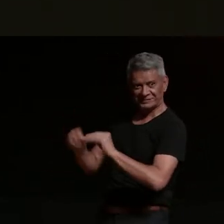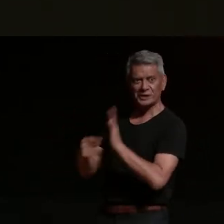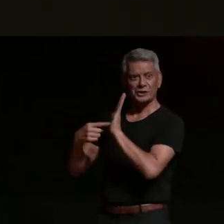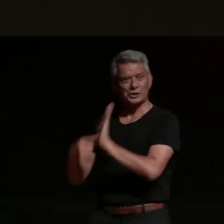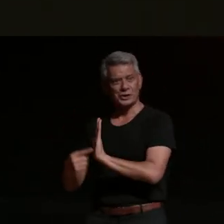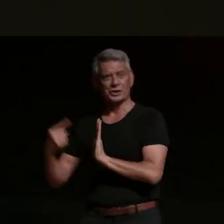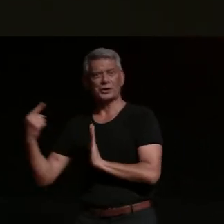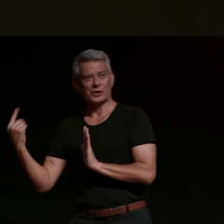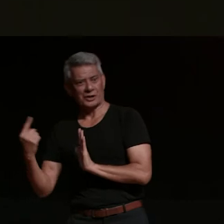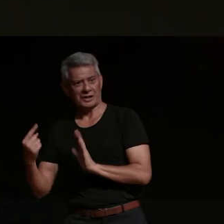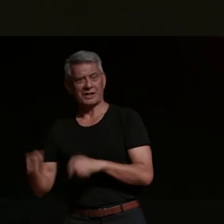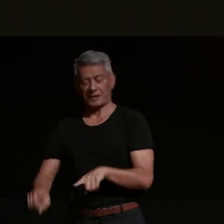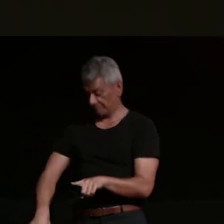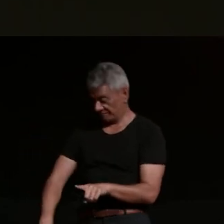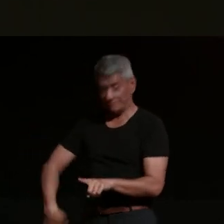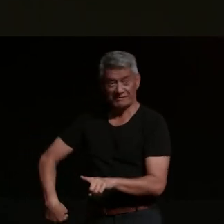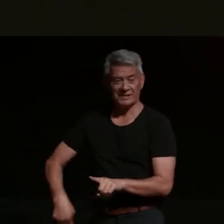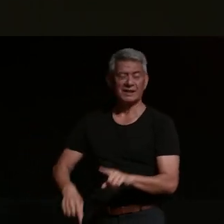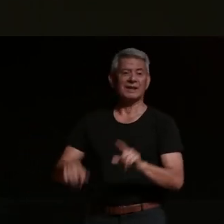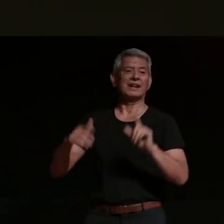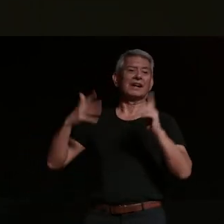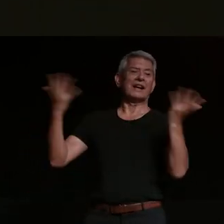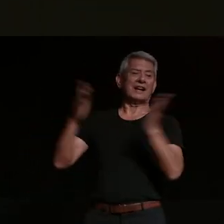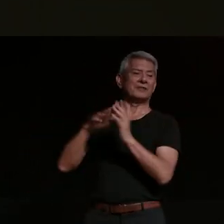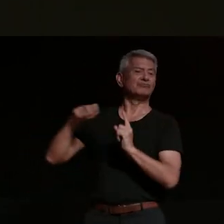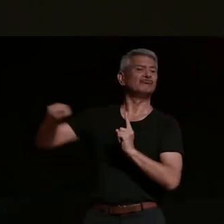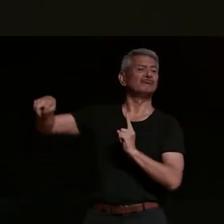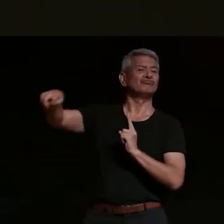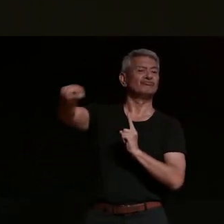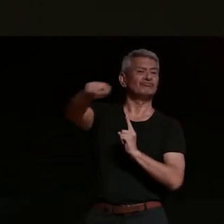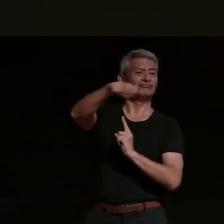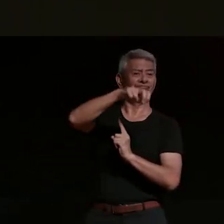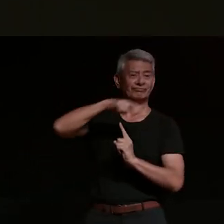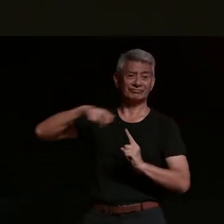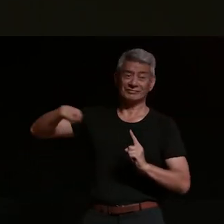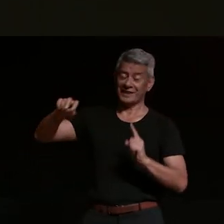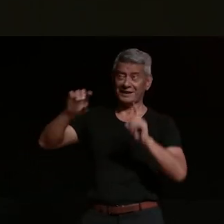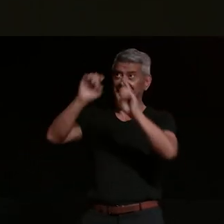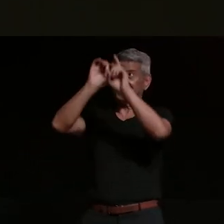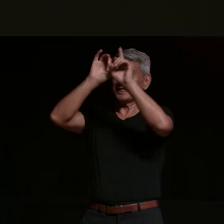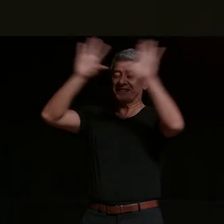and from then we got straight into it and i'm fanging around this front paddock and i remember it really vividly because it's where i learned to ride a bike